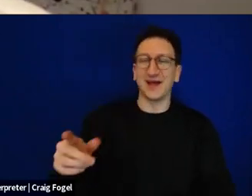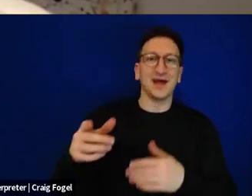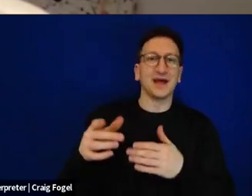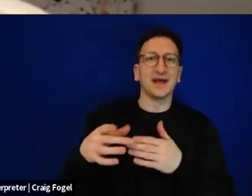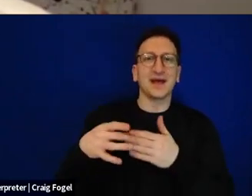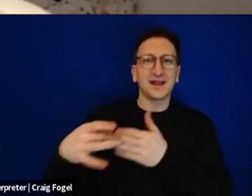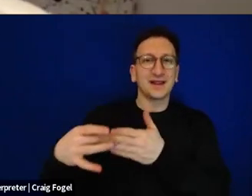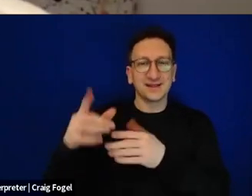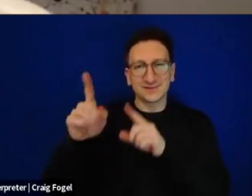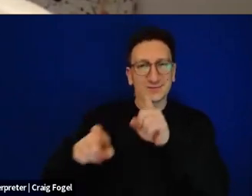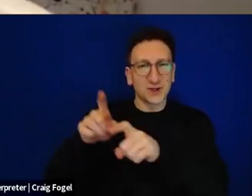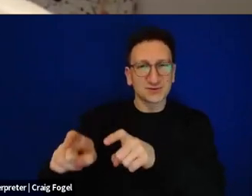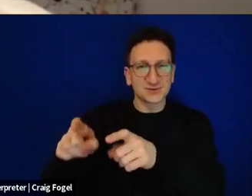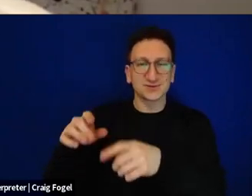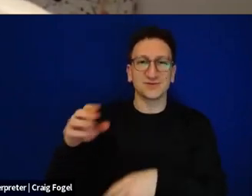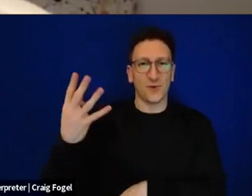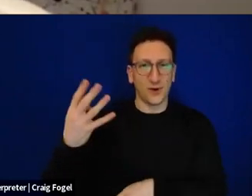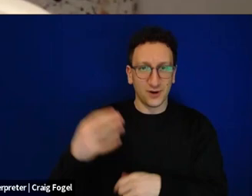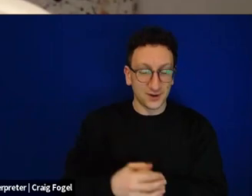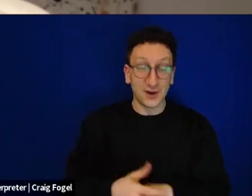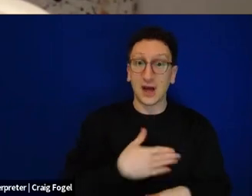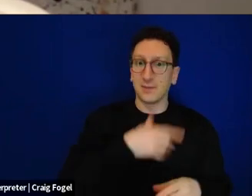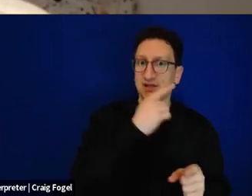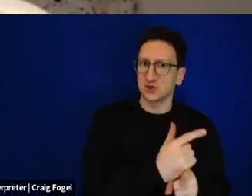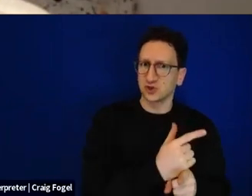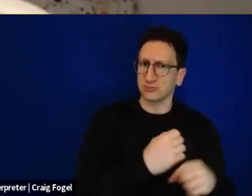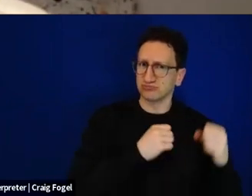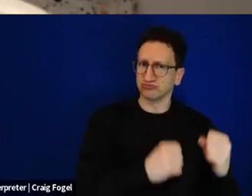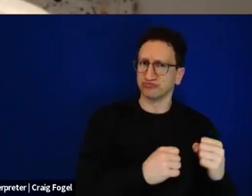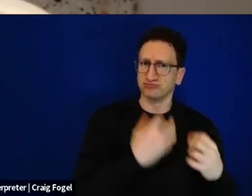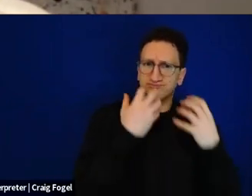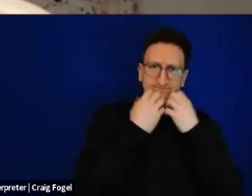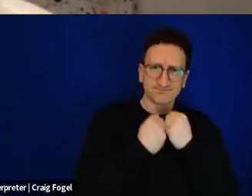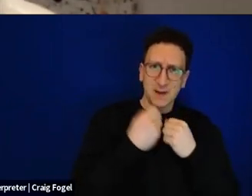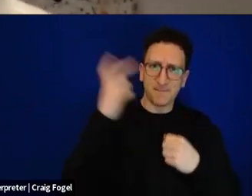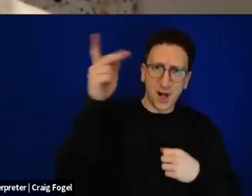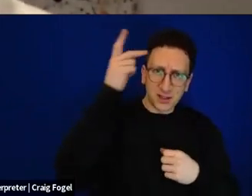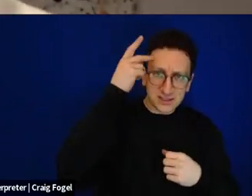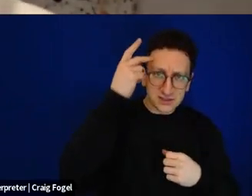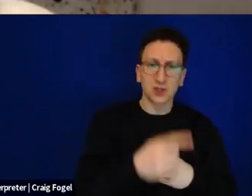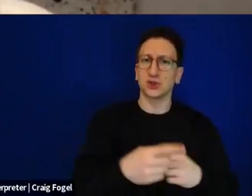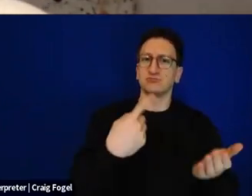I remember my sister was a strong political activist talking about feminism and Avadim hayinu. And saying how we women are